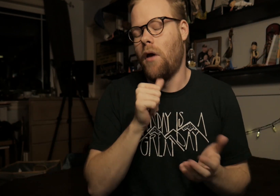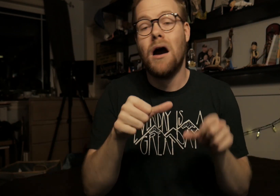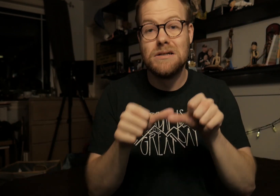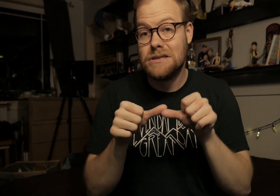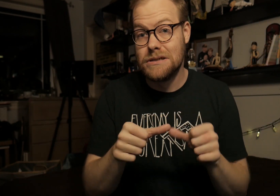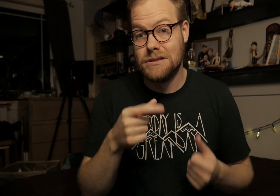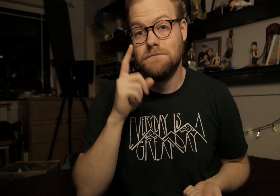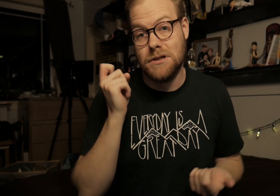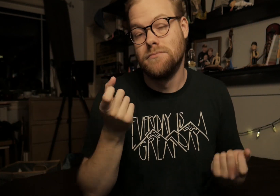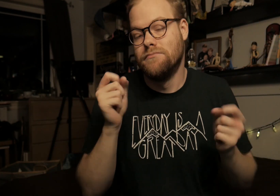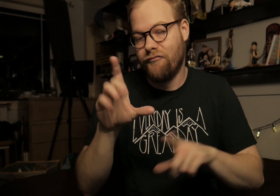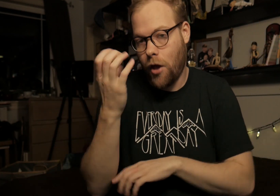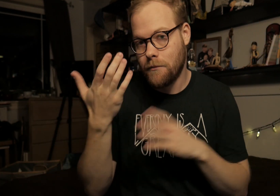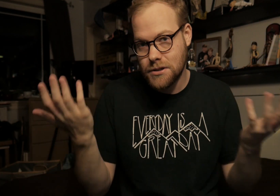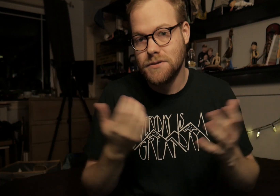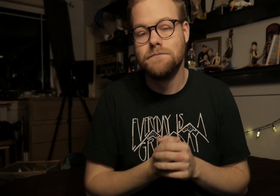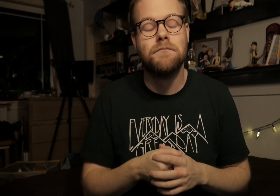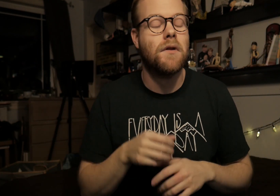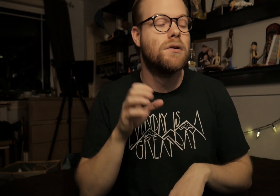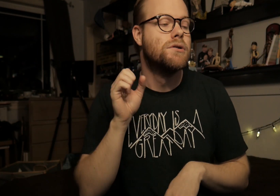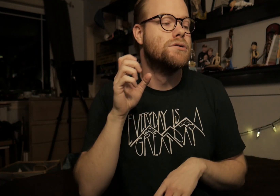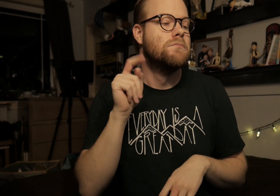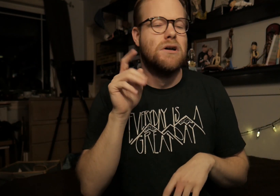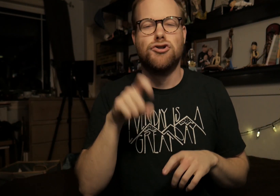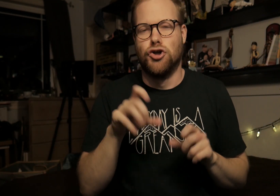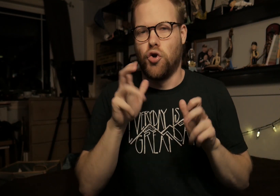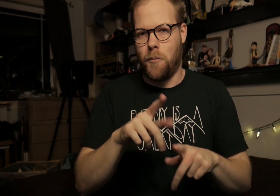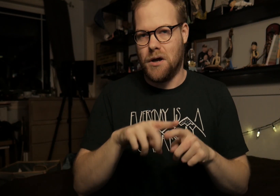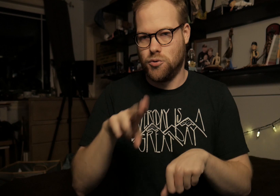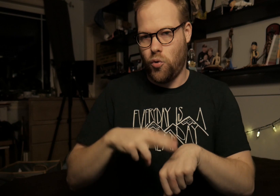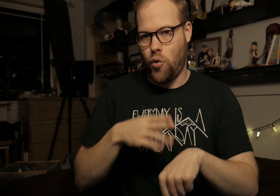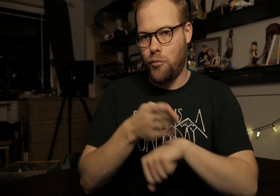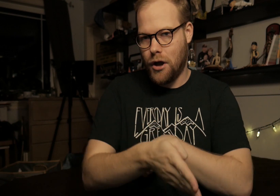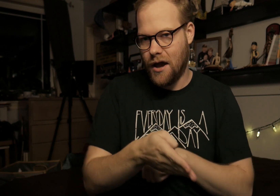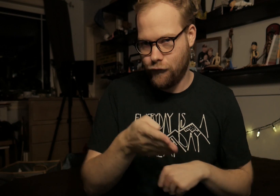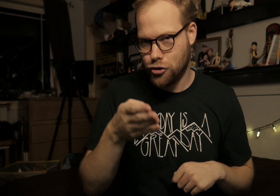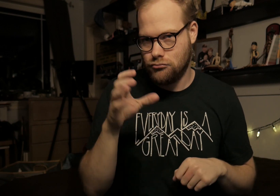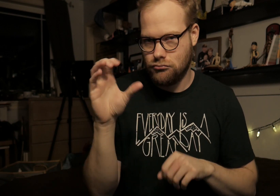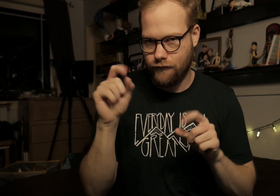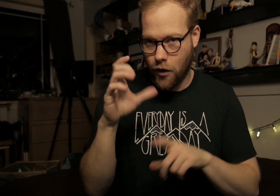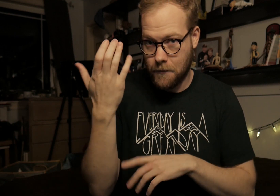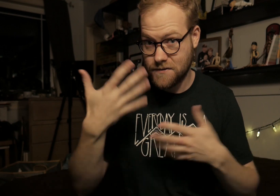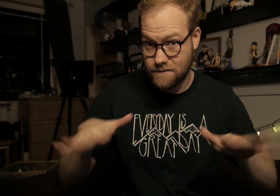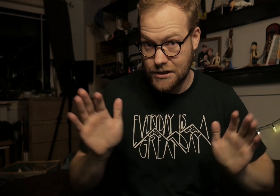Inconsistent because, well, Vlogmas. But it should go back to normal after Vlogmas finishes.